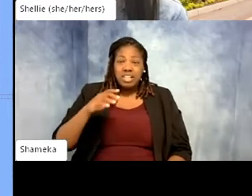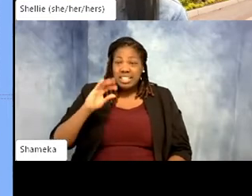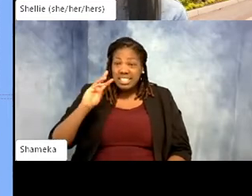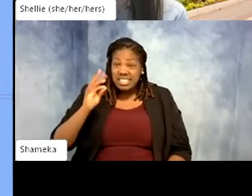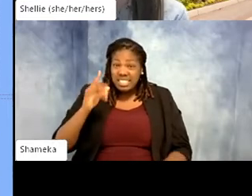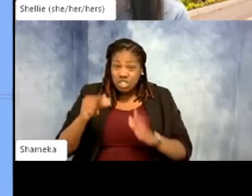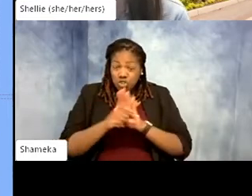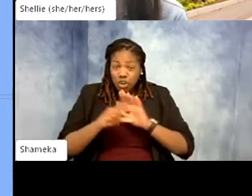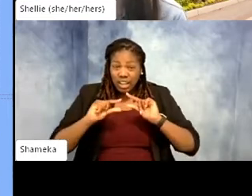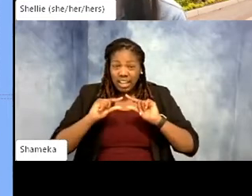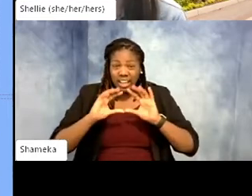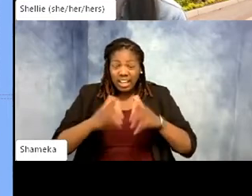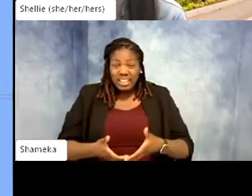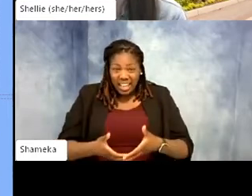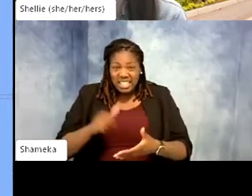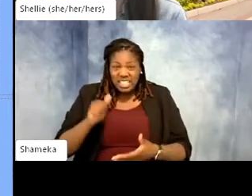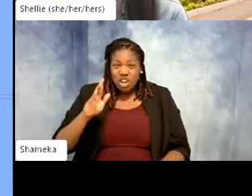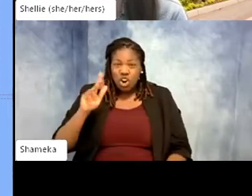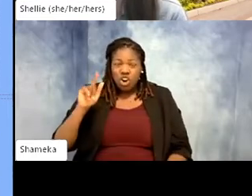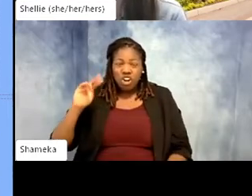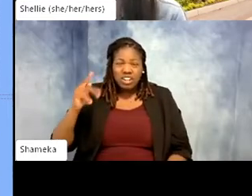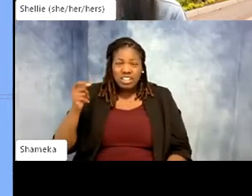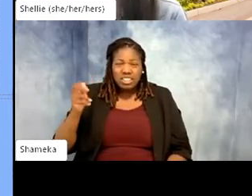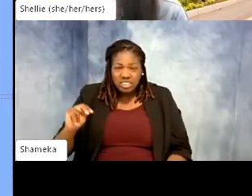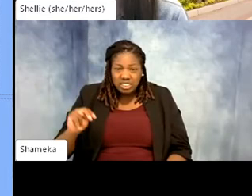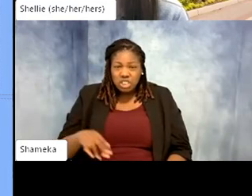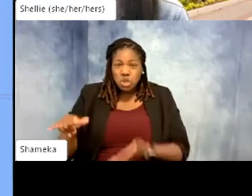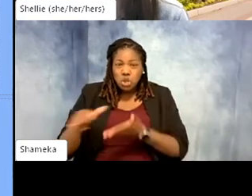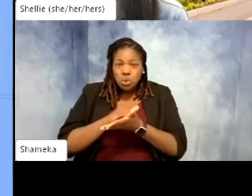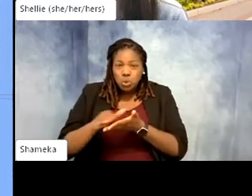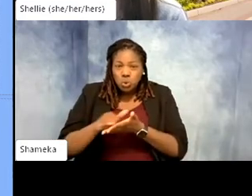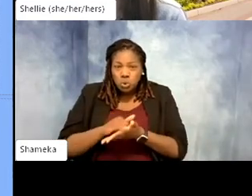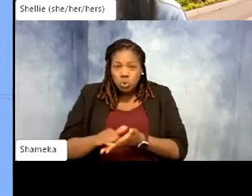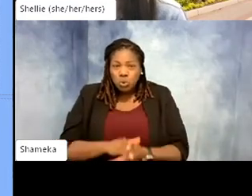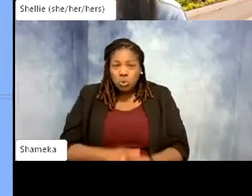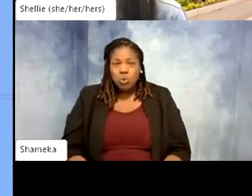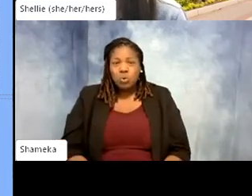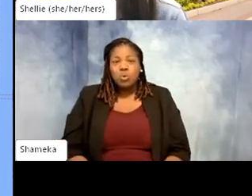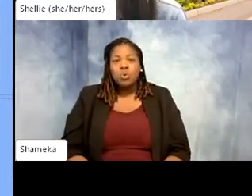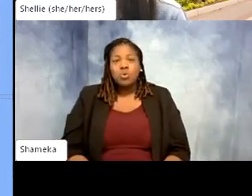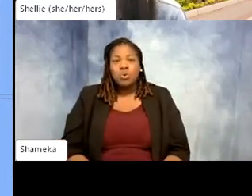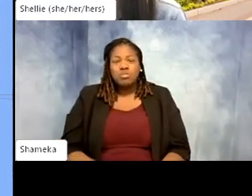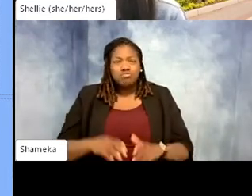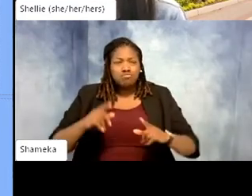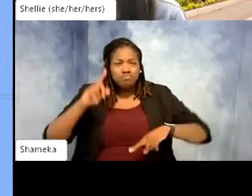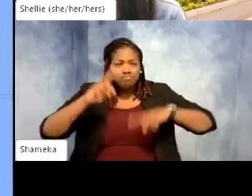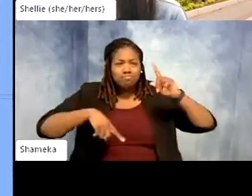in Arlington, Virginia. Saratoga Springs, New York. We have folks from all over. Albuquerque